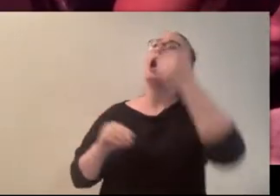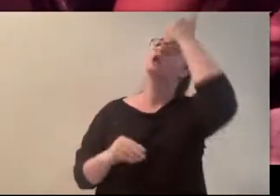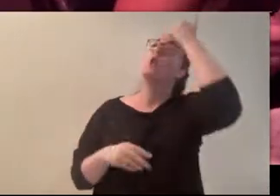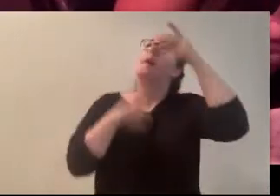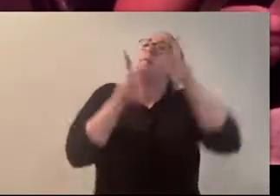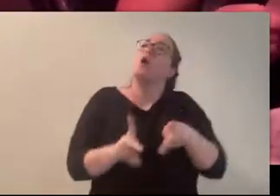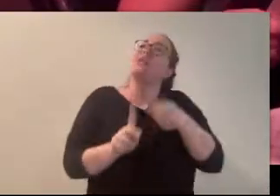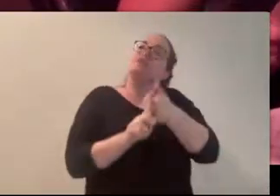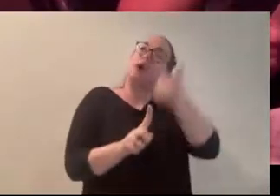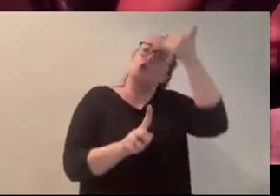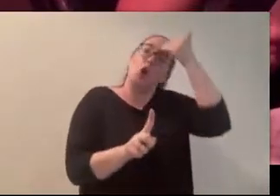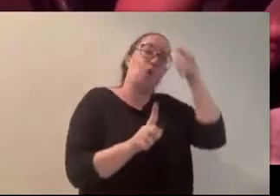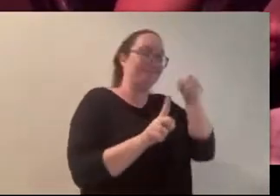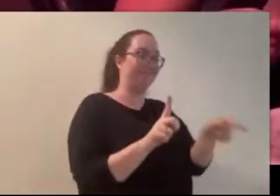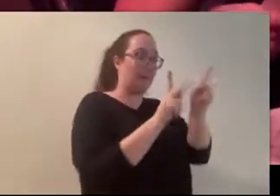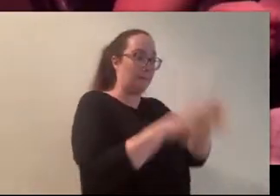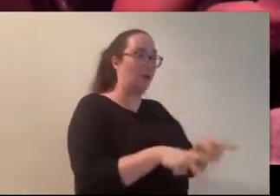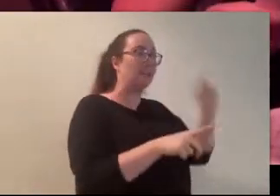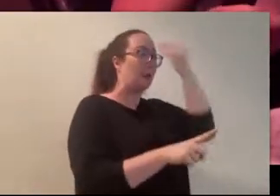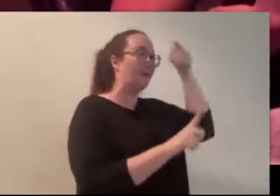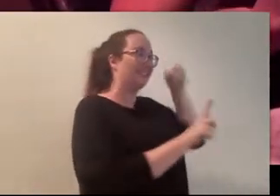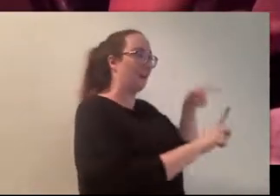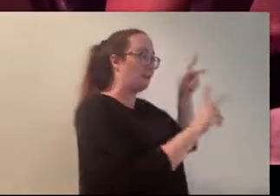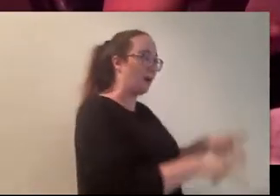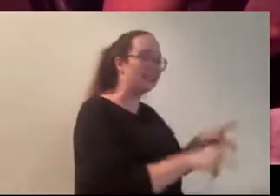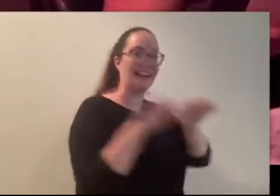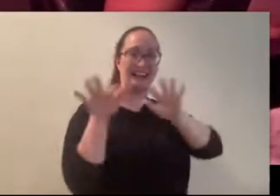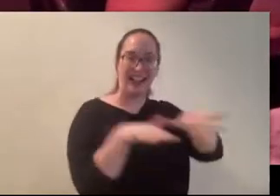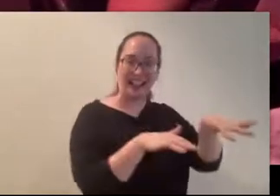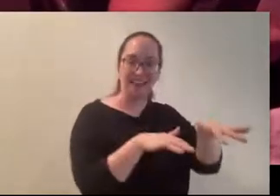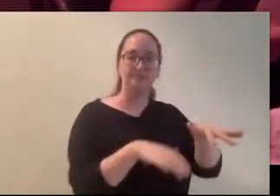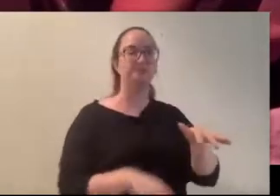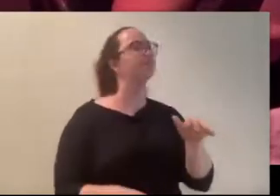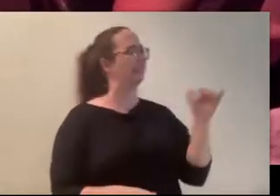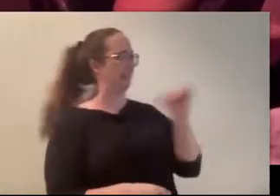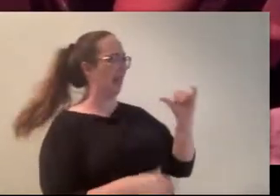a person.. (Carly) it’s basically middle school rumors.. (Thomas) graphic middle school rumors..